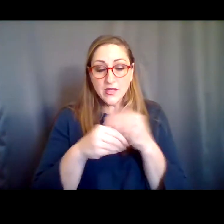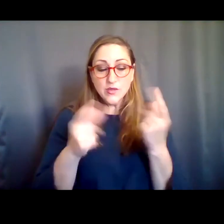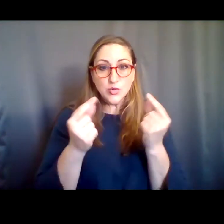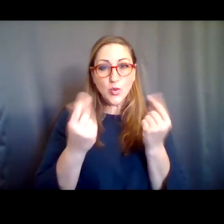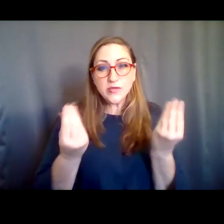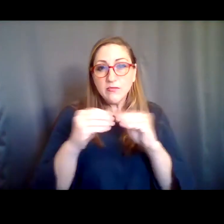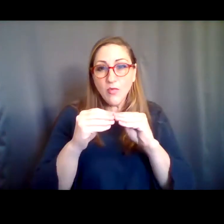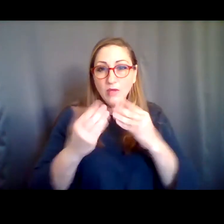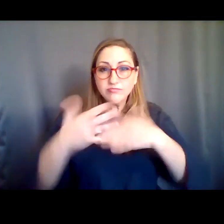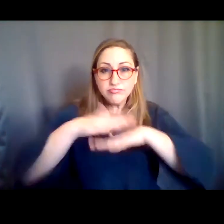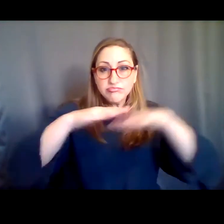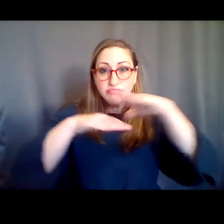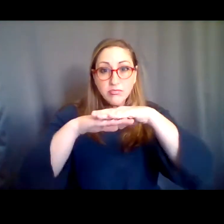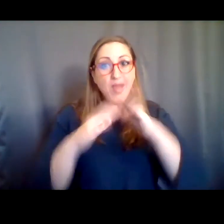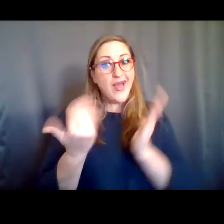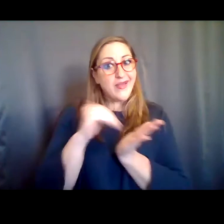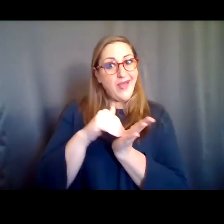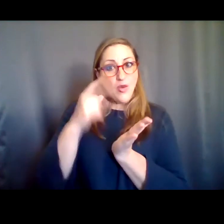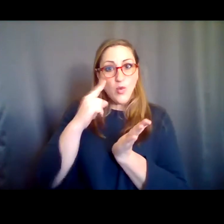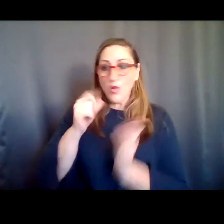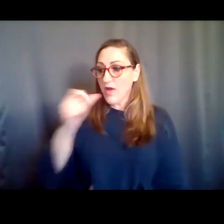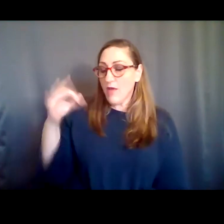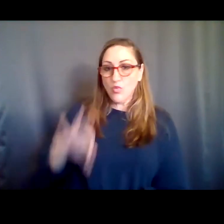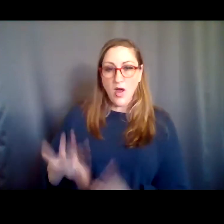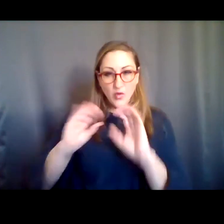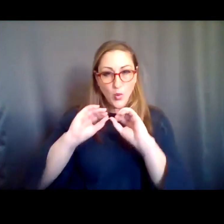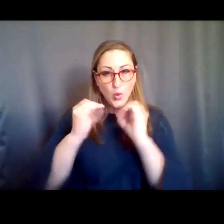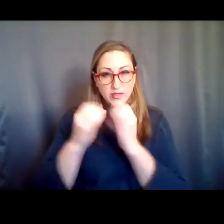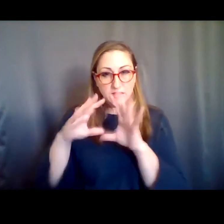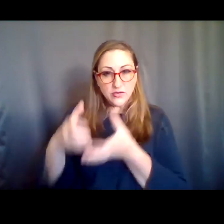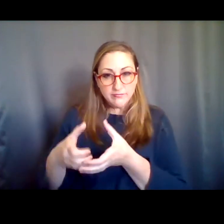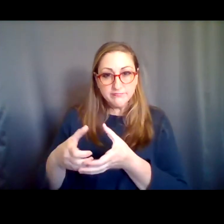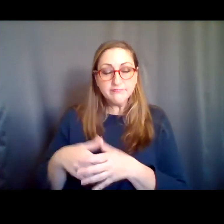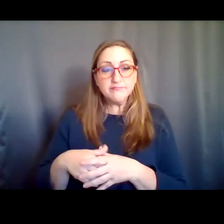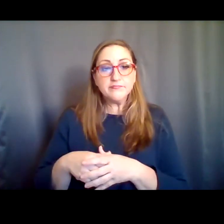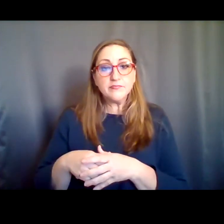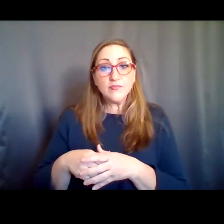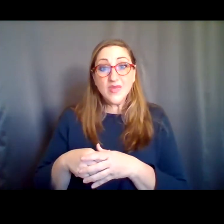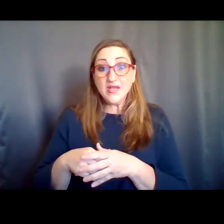layer, a reminder that we are a nonprofit organization, too, so especially at the beginning of the